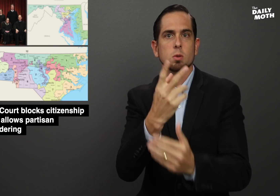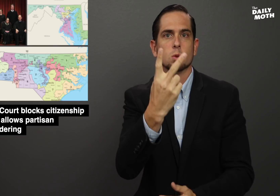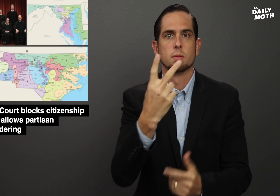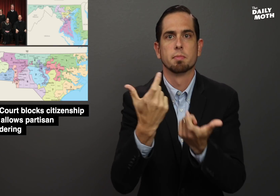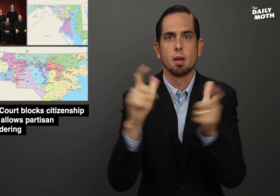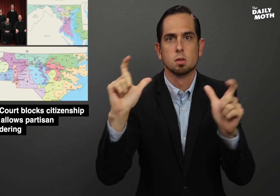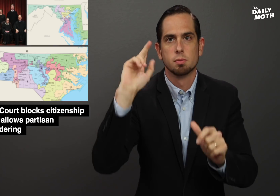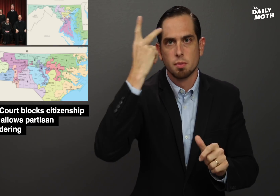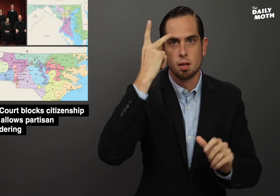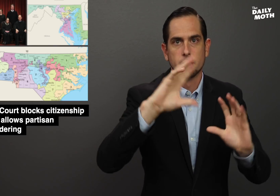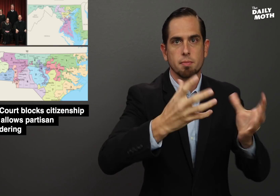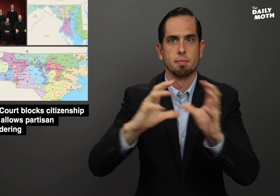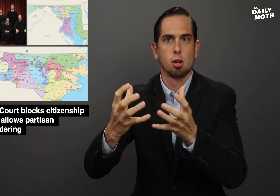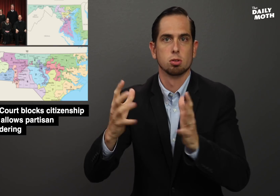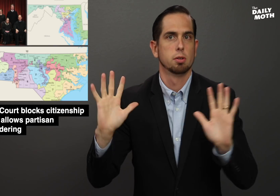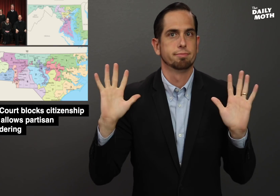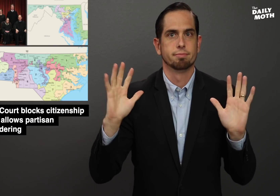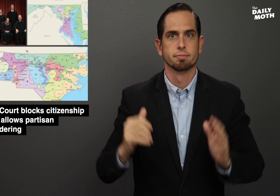the two major political parties.